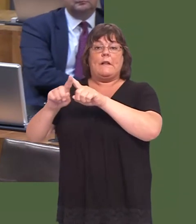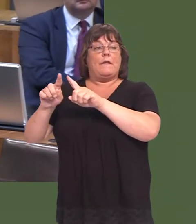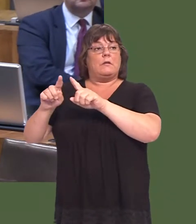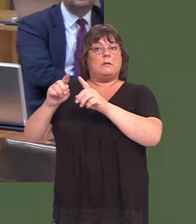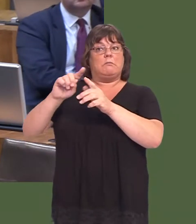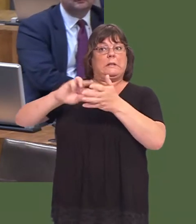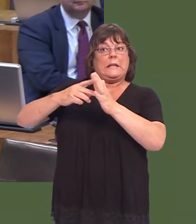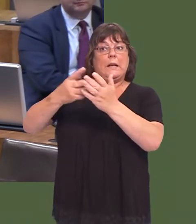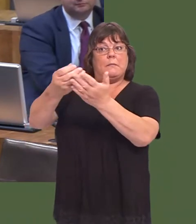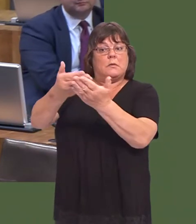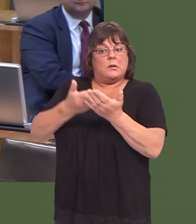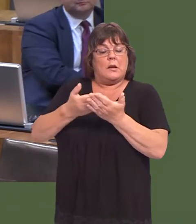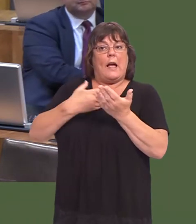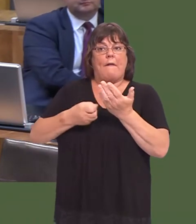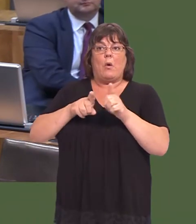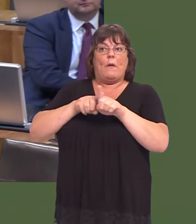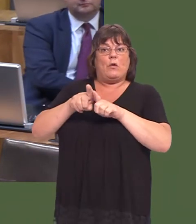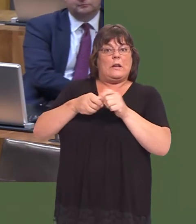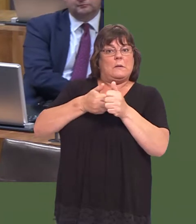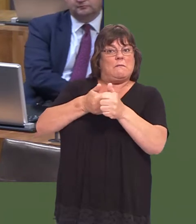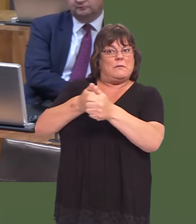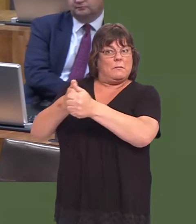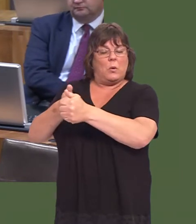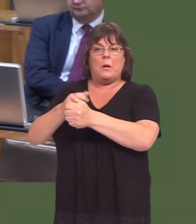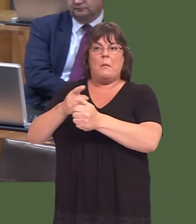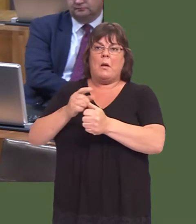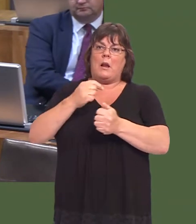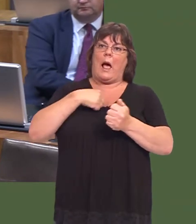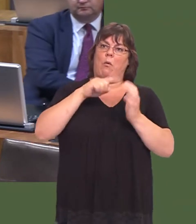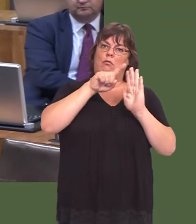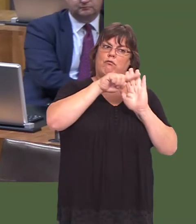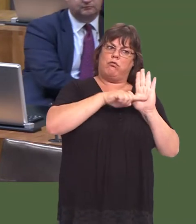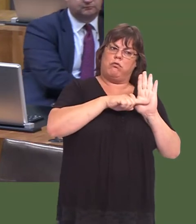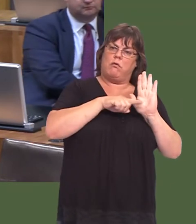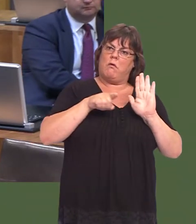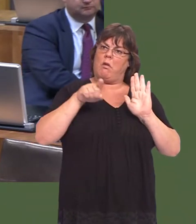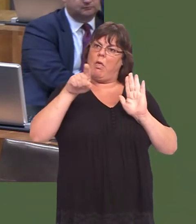the past few years and weíve tried to help them in any way, but they did not meet our conditions that we set down.